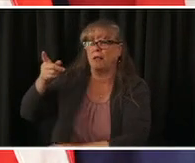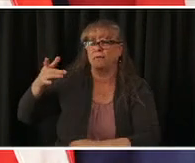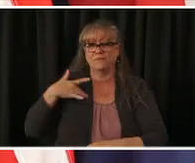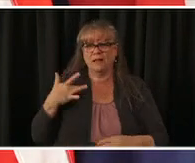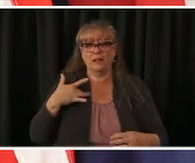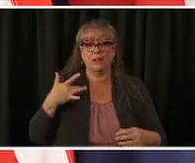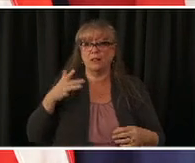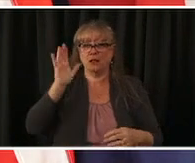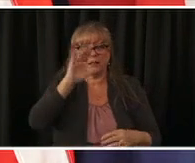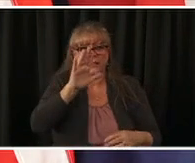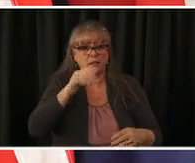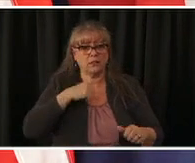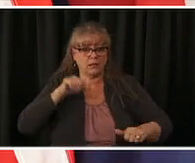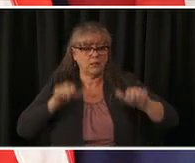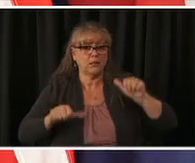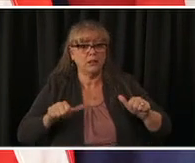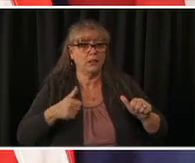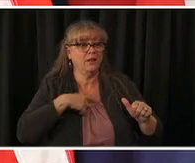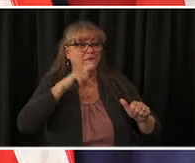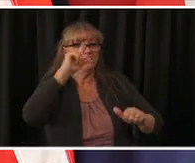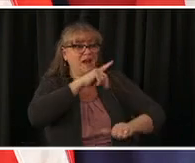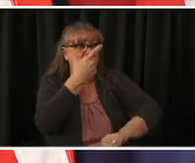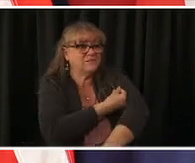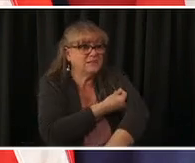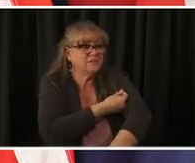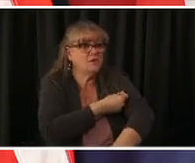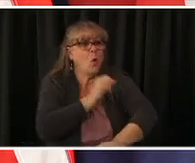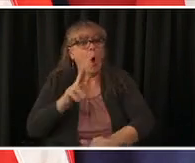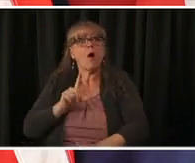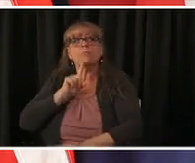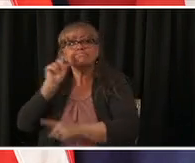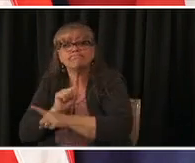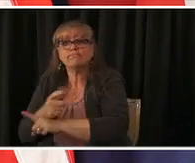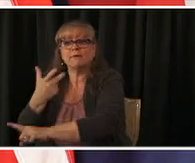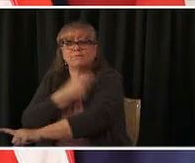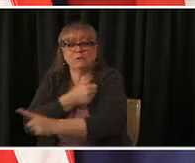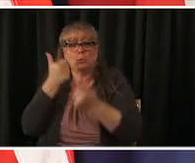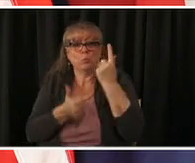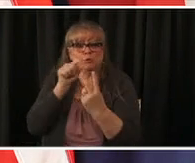we owe a debt of gratitude to modern science and to those who were willing to take an experimental